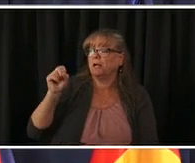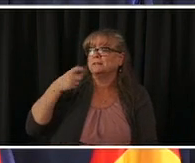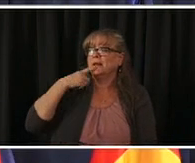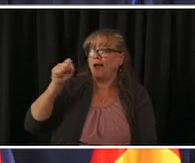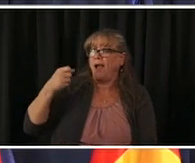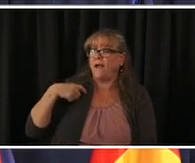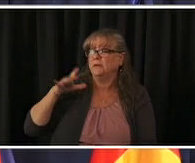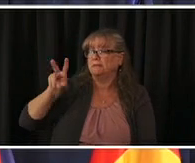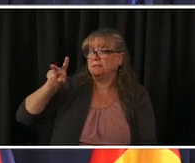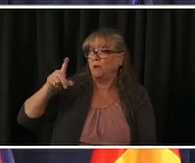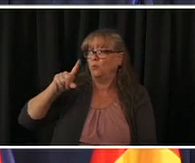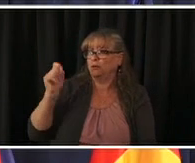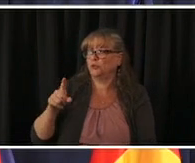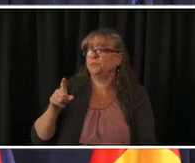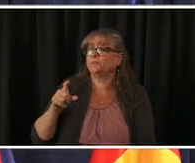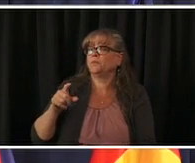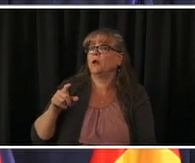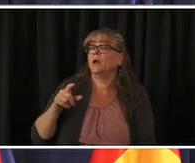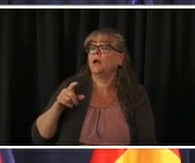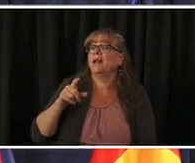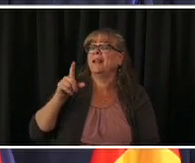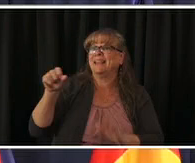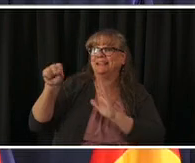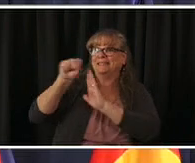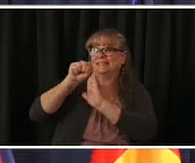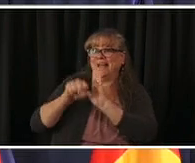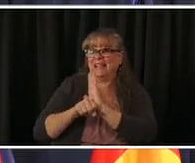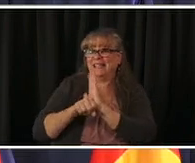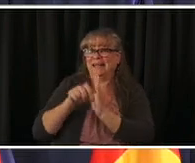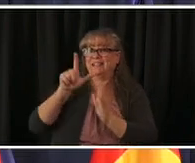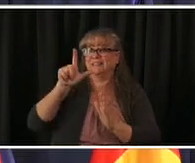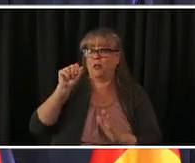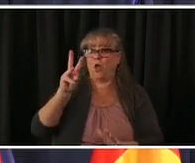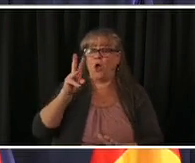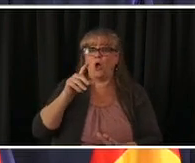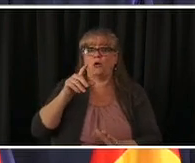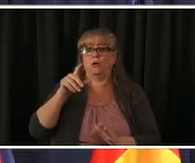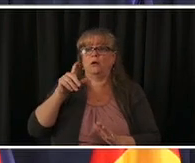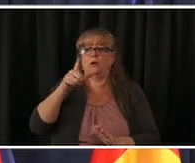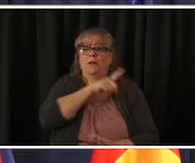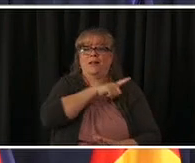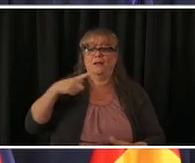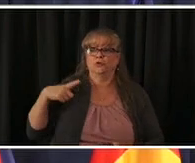state lawmakers here at the capitol are talking about a potential statewide assault weapons ban